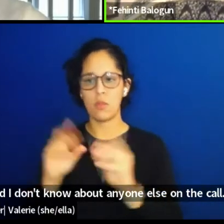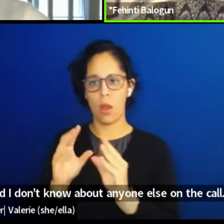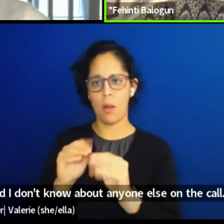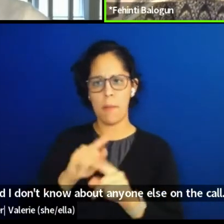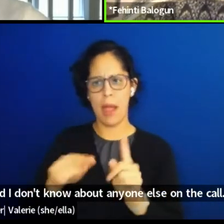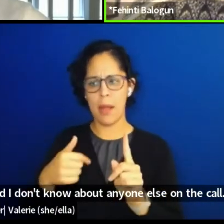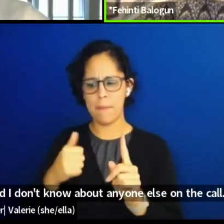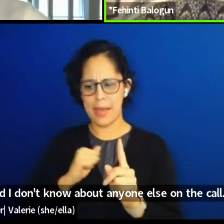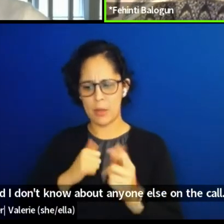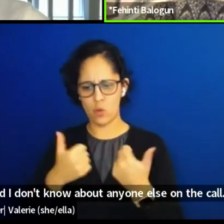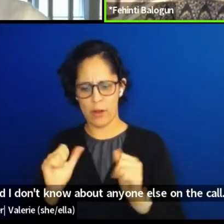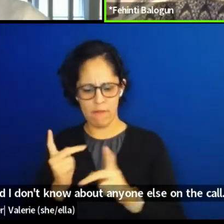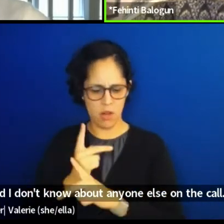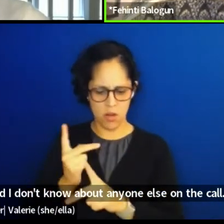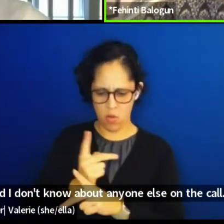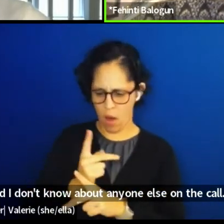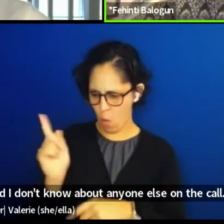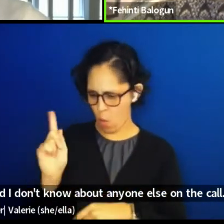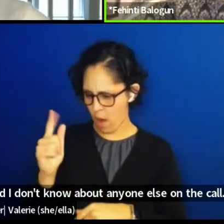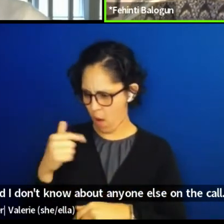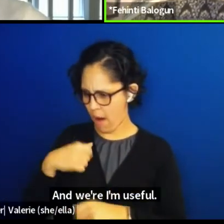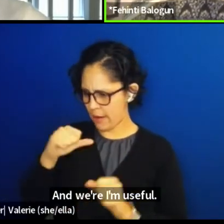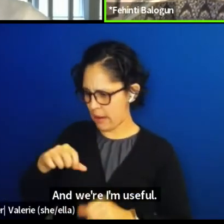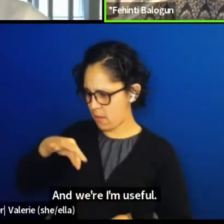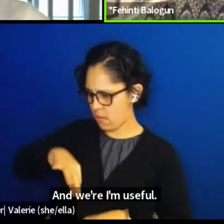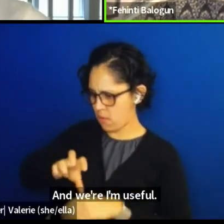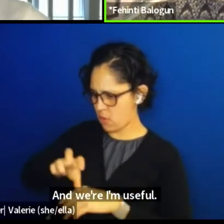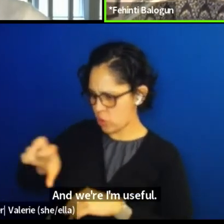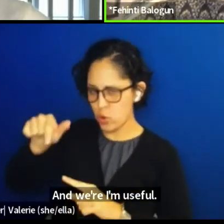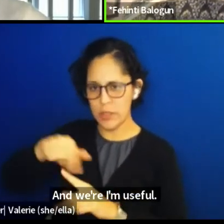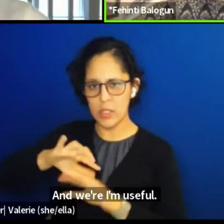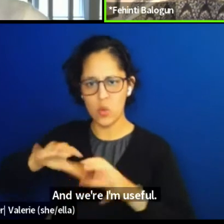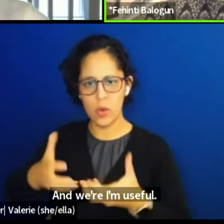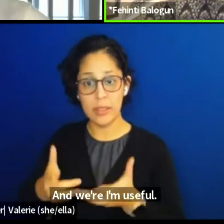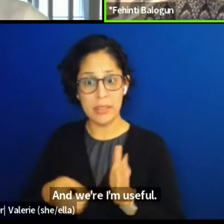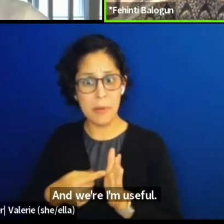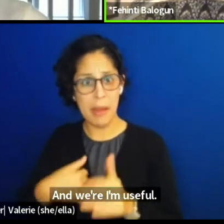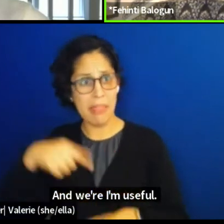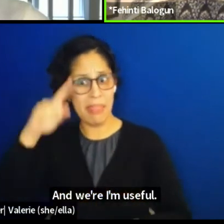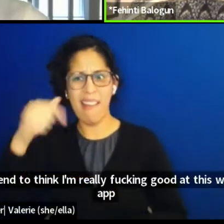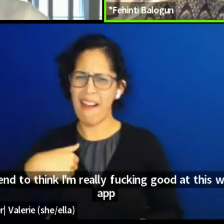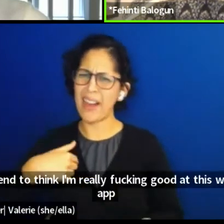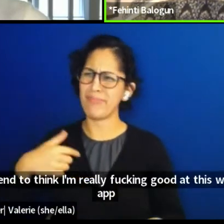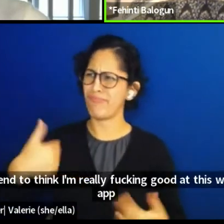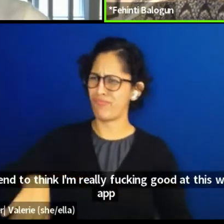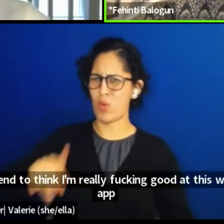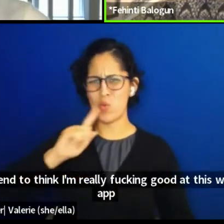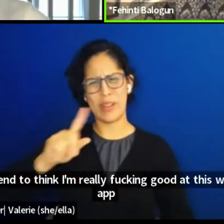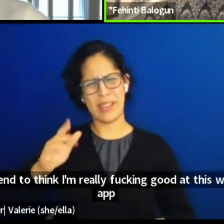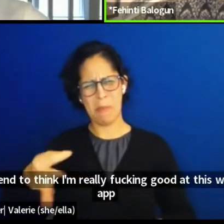and where I'm useful. And I tend to think I'm really good at this whole acting spiel.